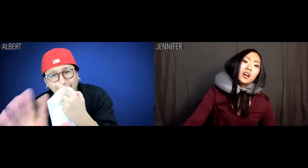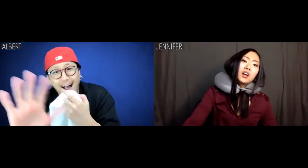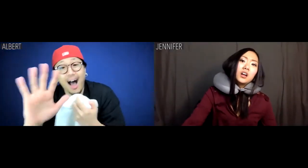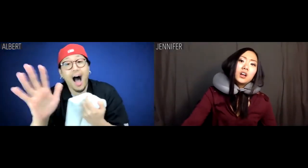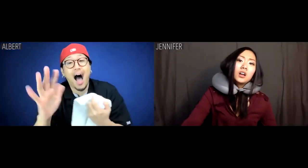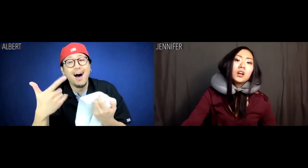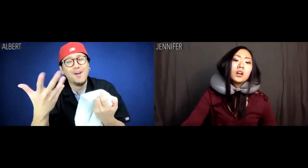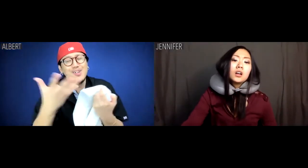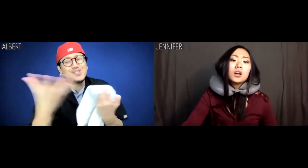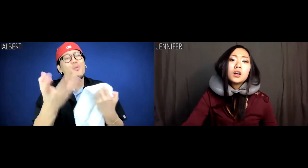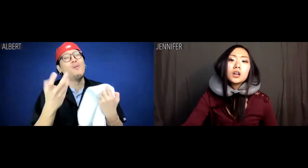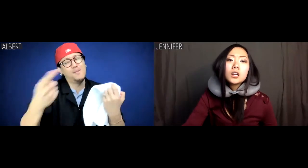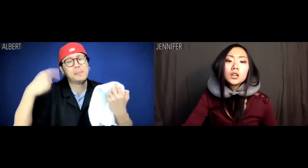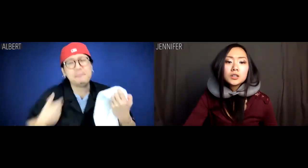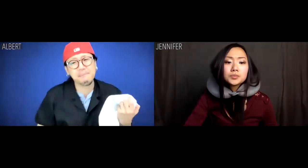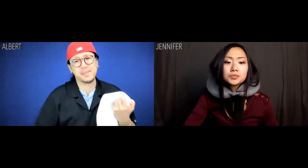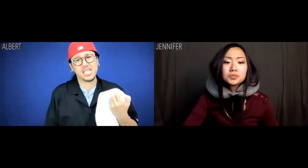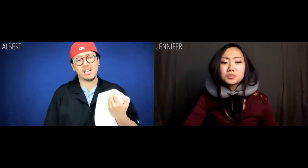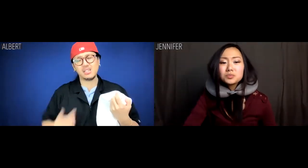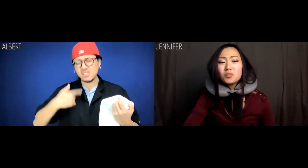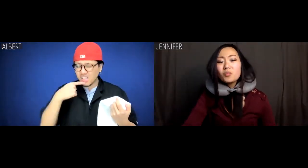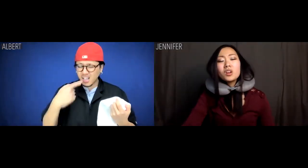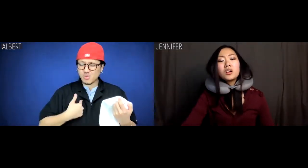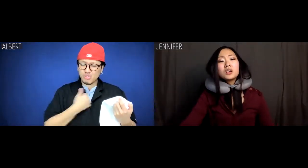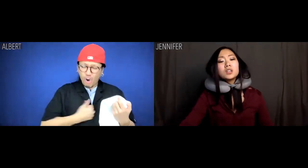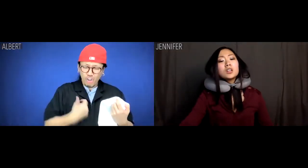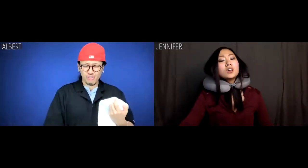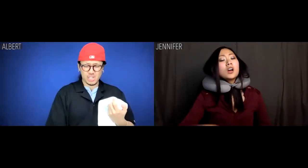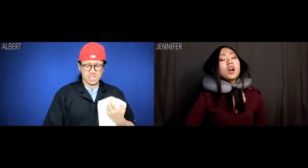I'm -- what do you want from me? I said I was sorry.